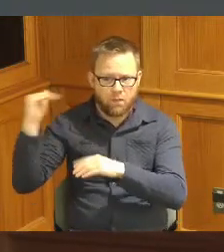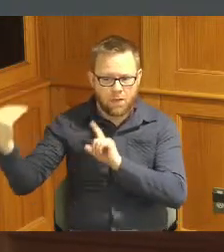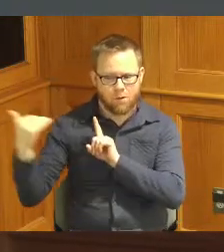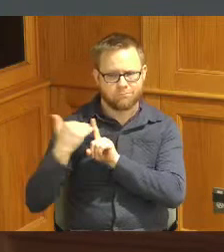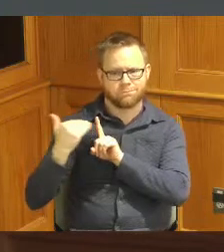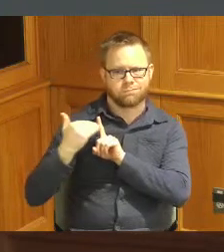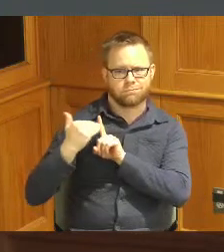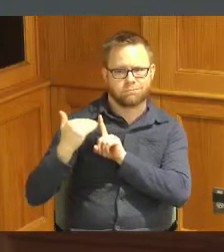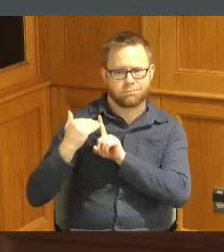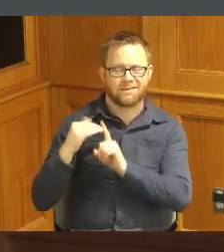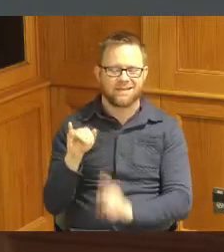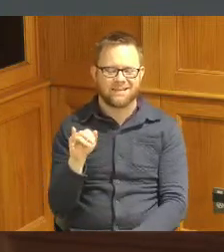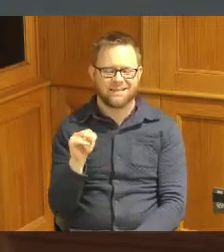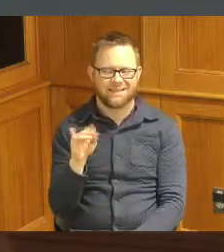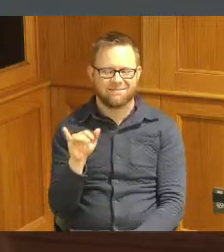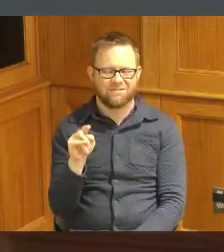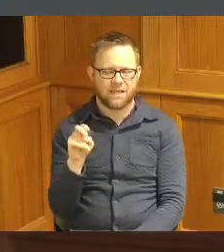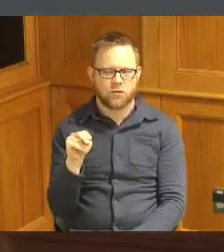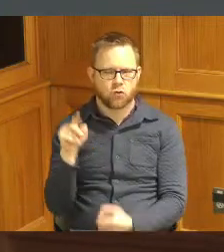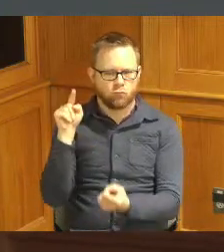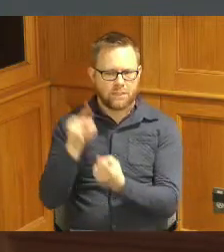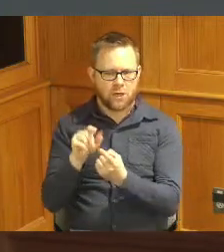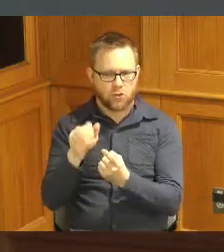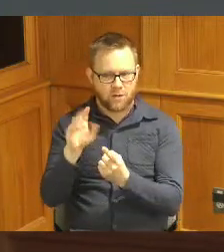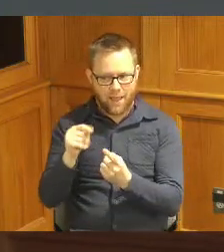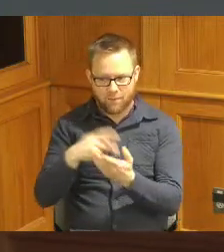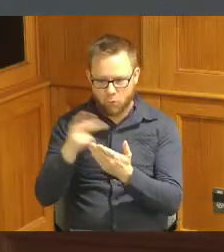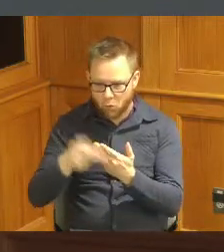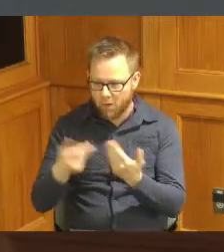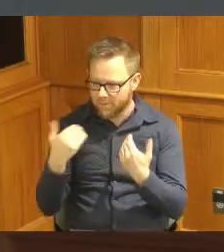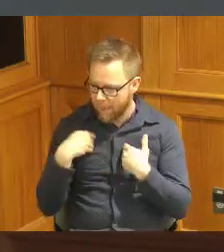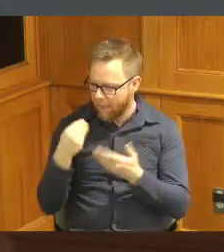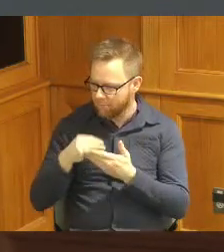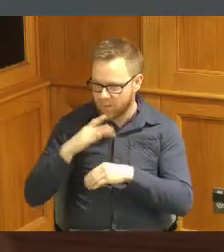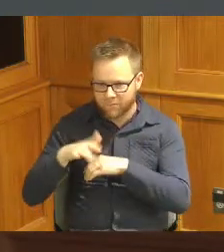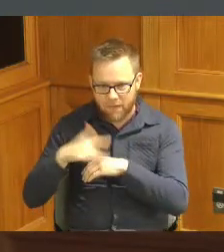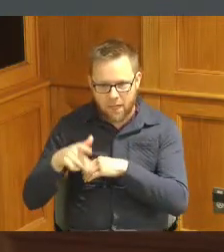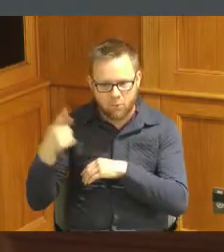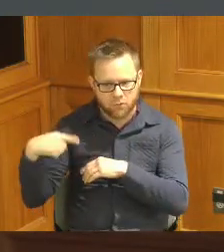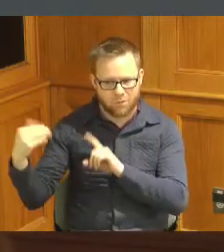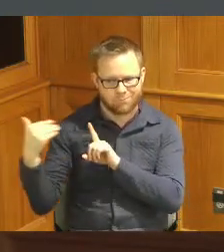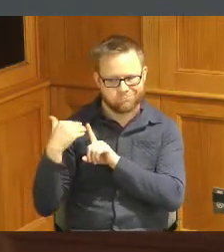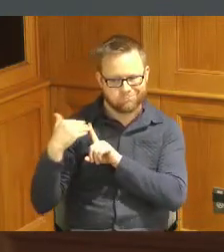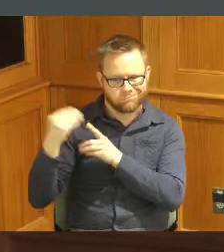the inflation reduction act programs that also had some additional agricultural things so we